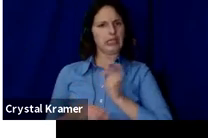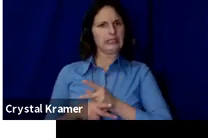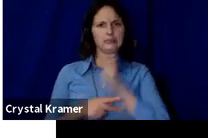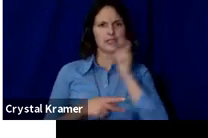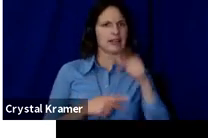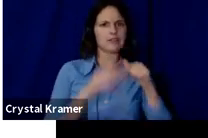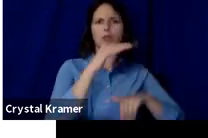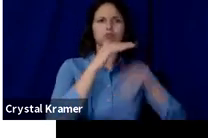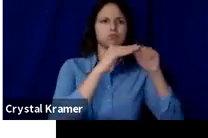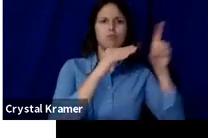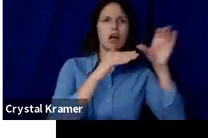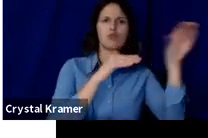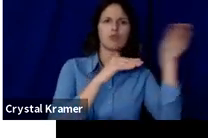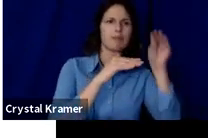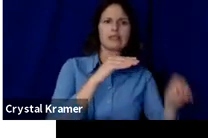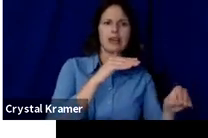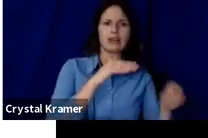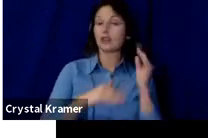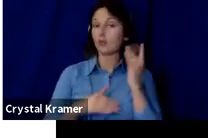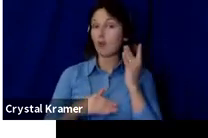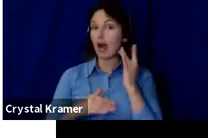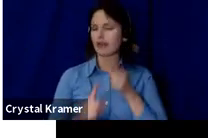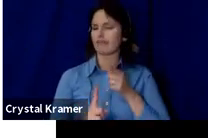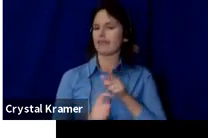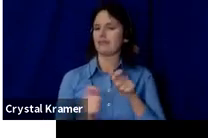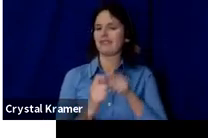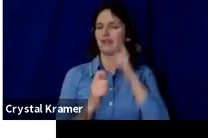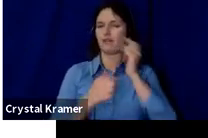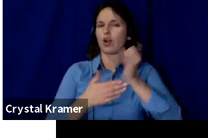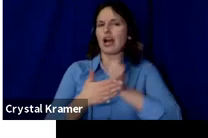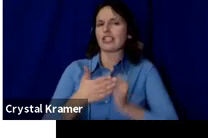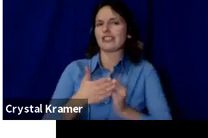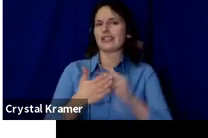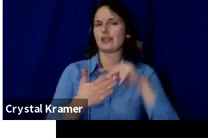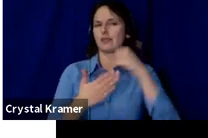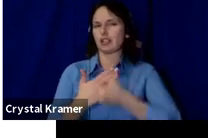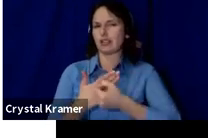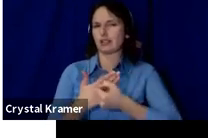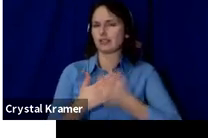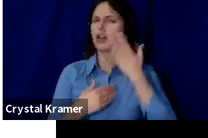So we know that most artistic projects have some flexibility in their schedule or in their